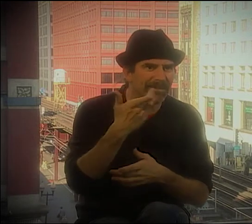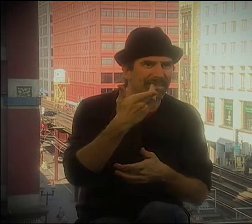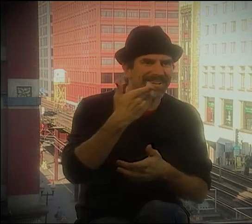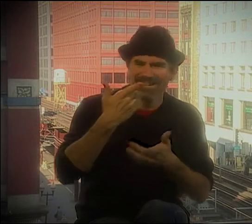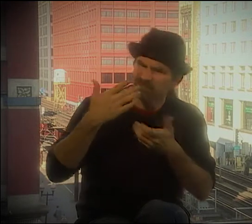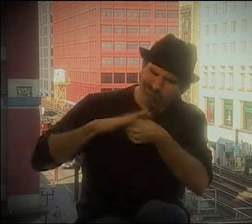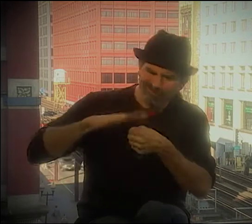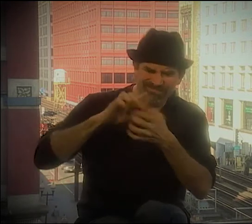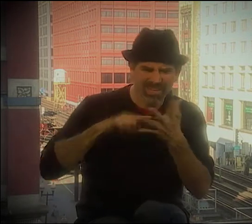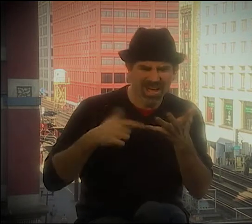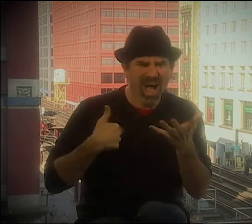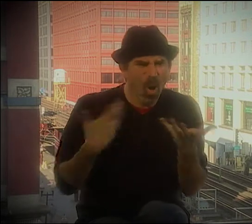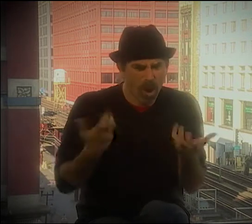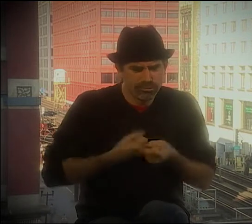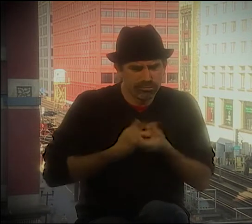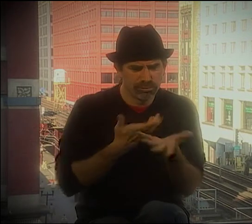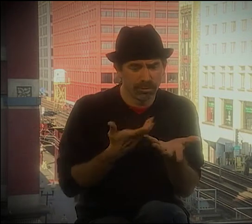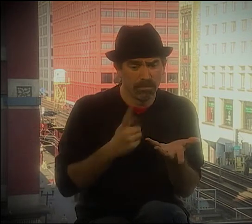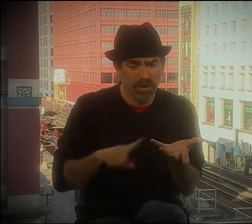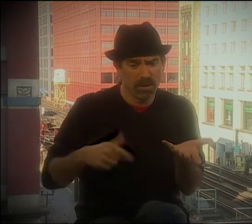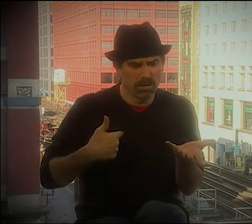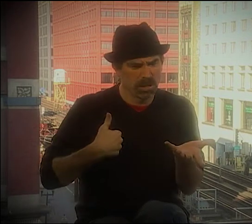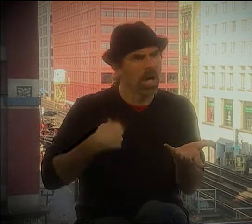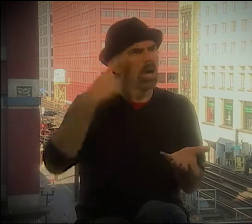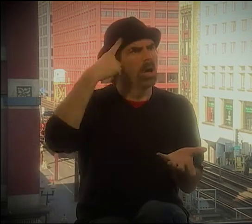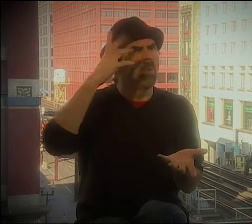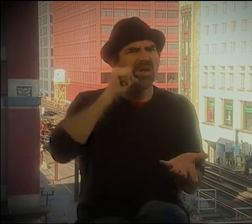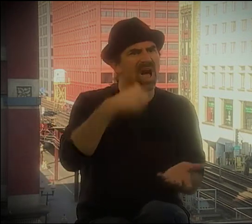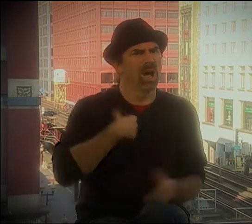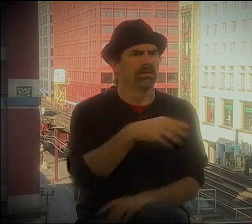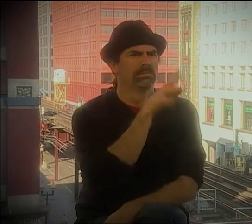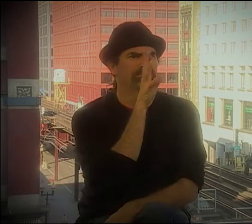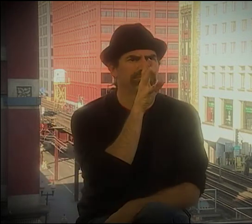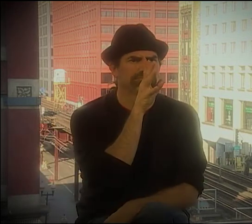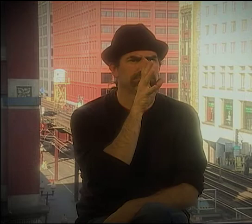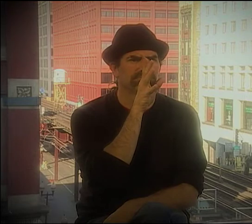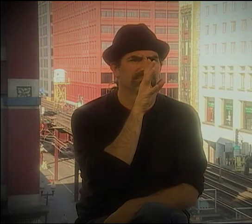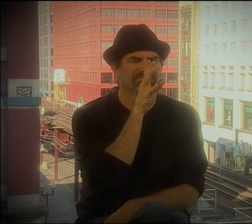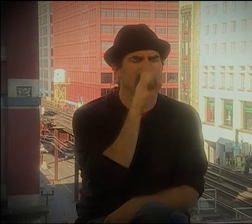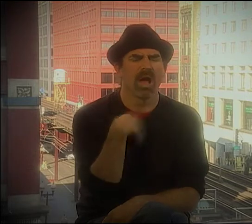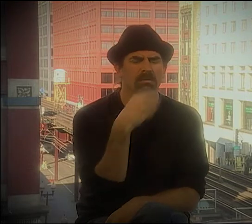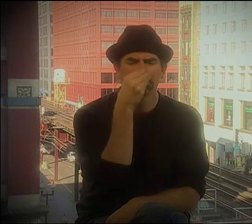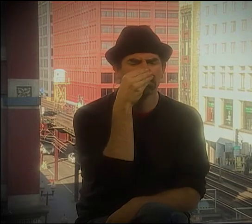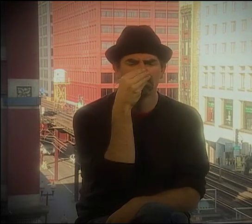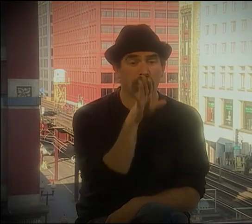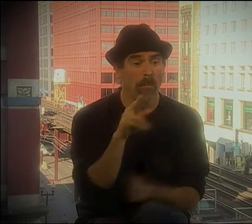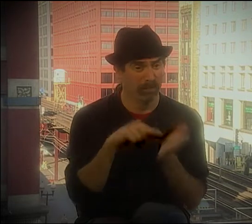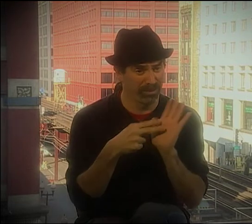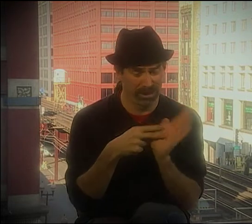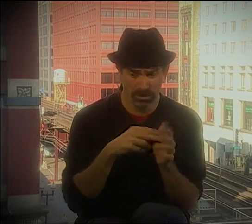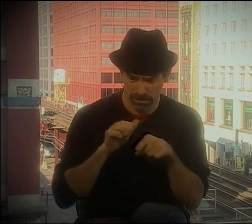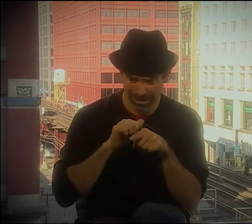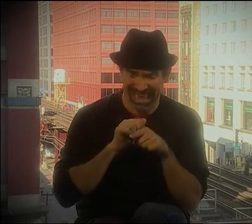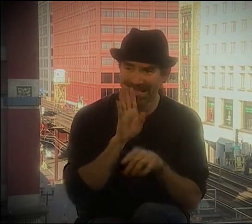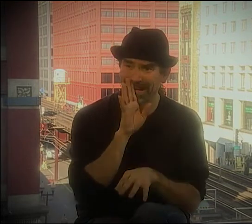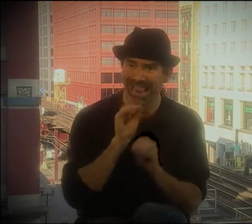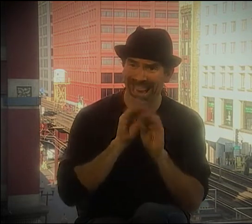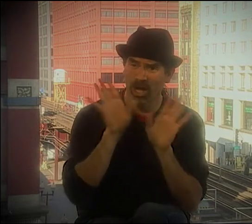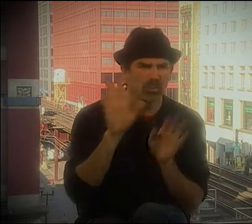OF LANGUAGE AND OPPRESSION AND PATERNALISM WAS KEEPING EVERYBODY DOWN. THE ISSUES OF IT, THE COLONIALISM, ALL THE